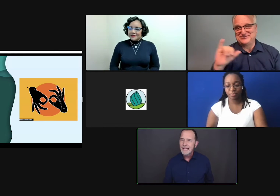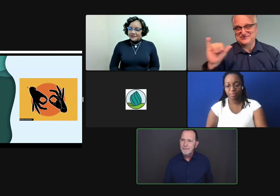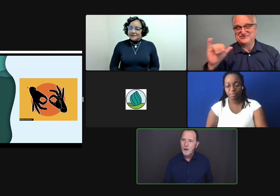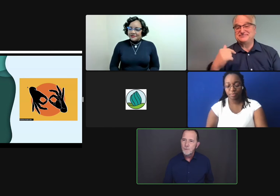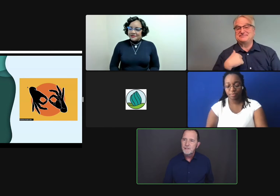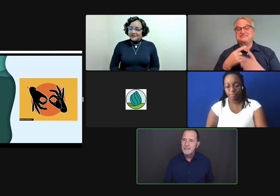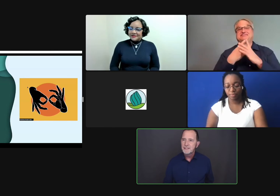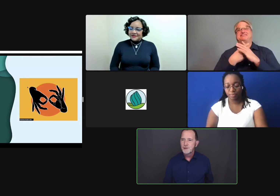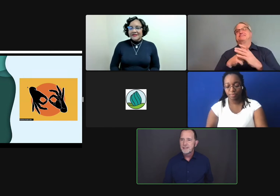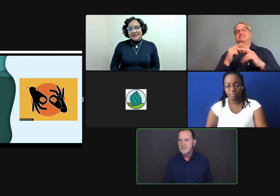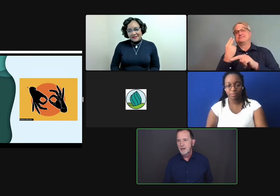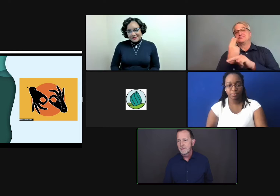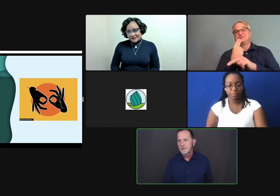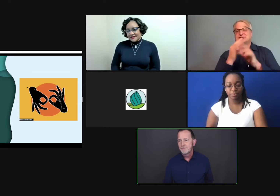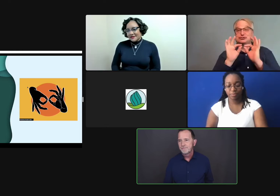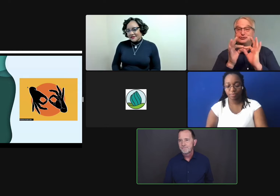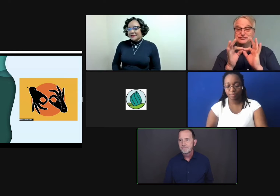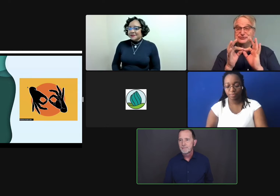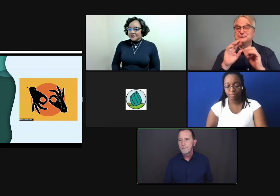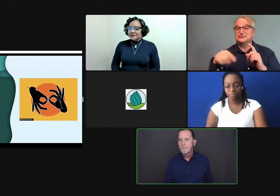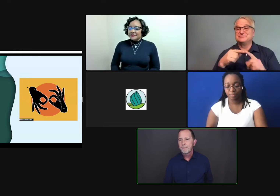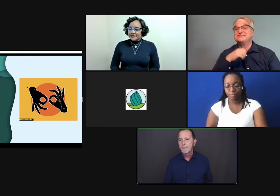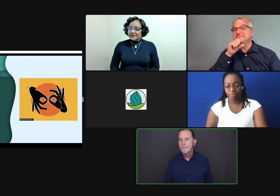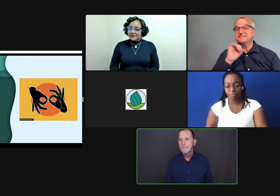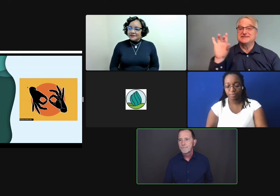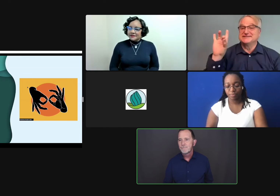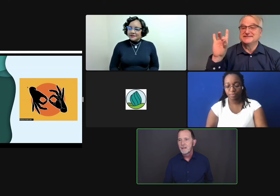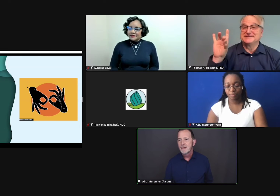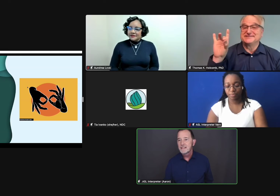I have my own unique journey to share with you.